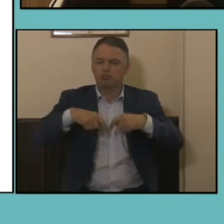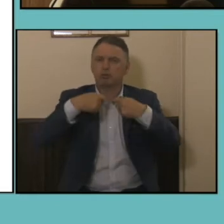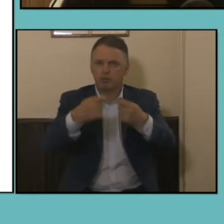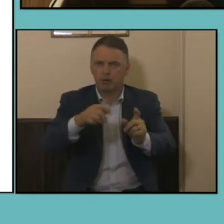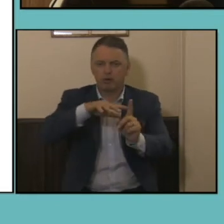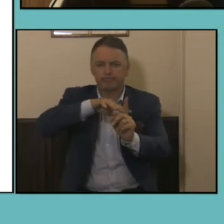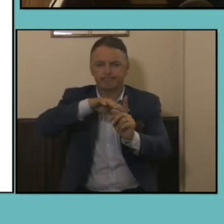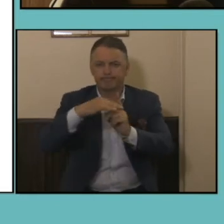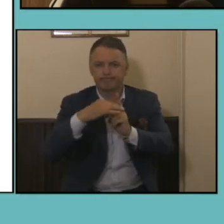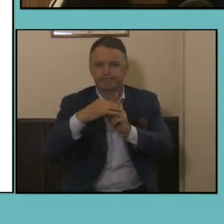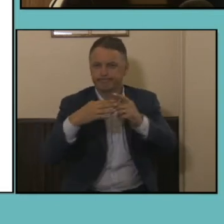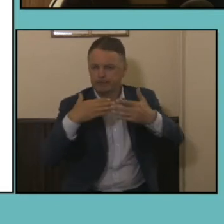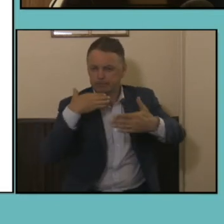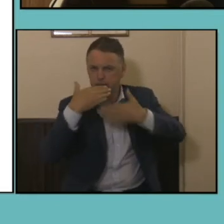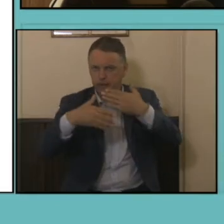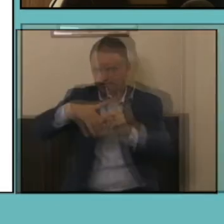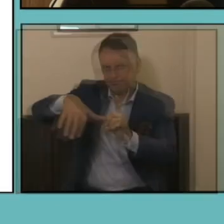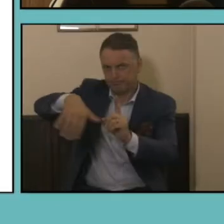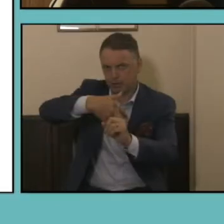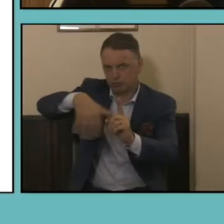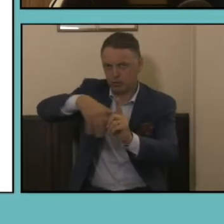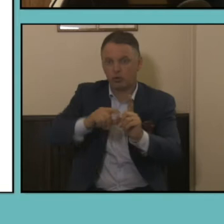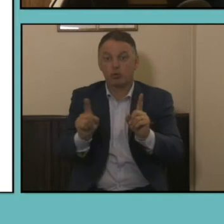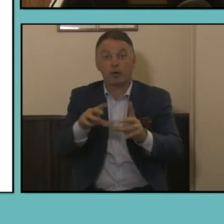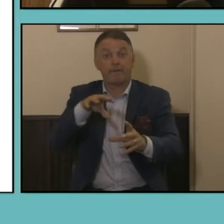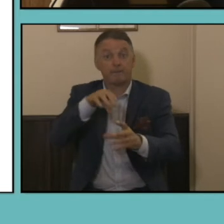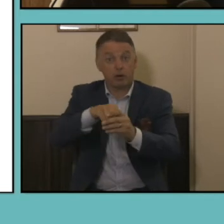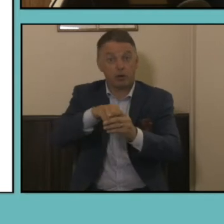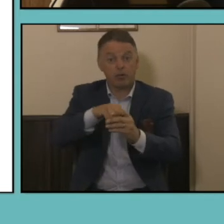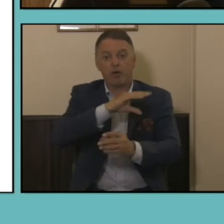Bjorn who will present regarding our Employment statistics and then over to